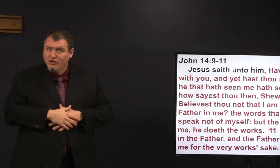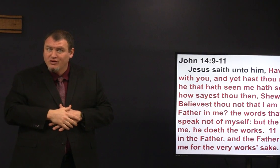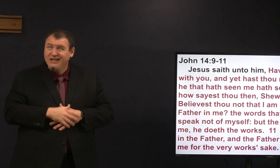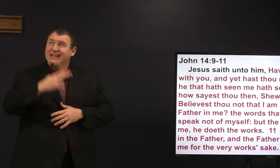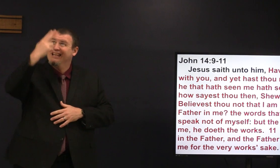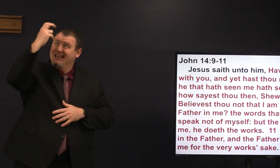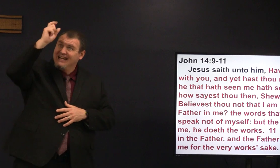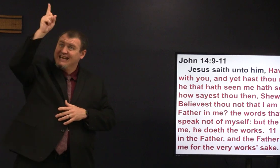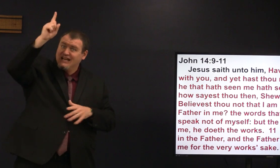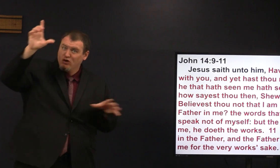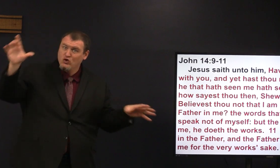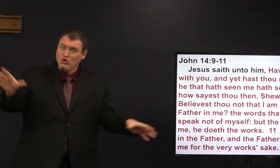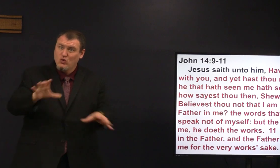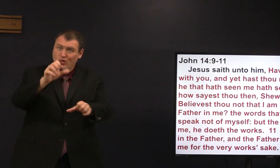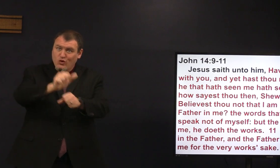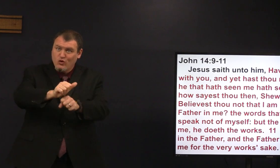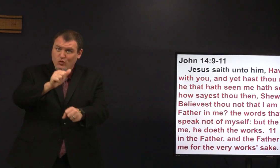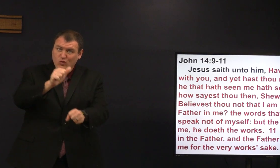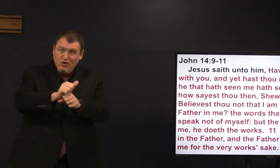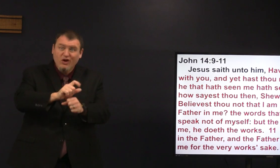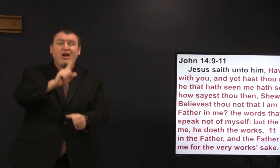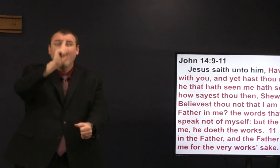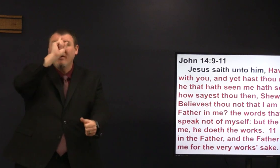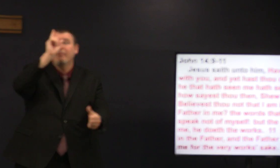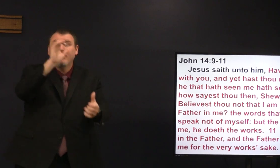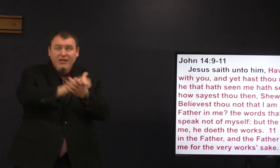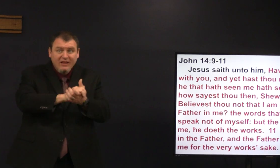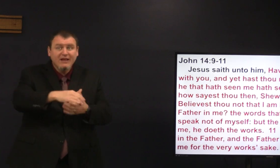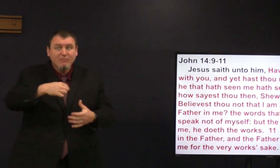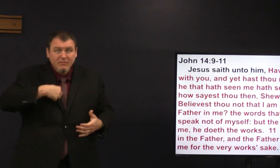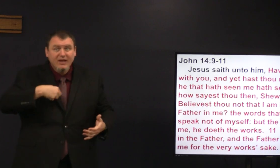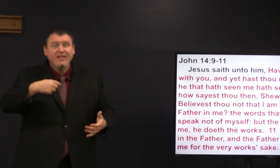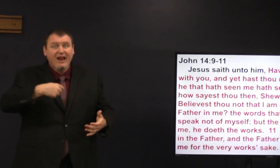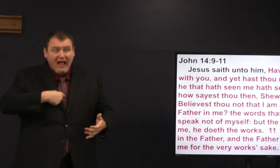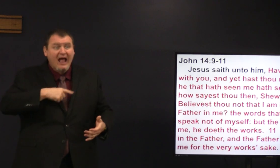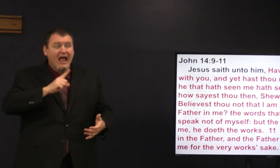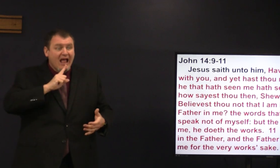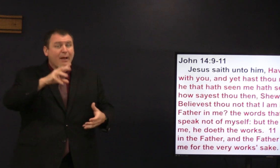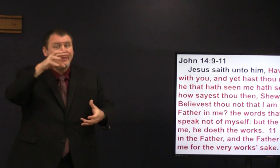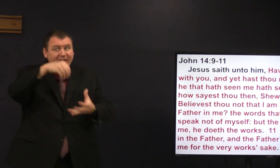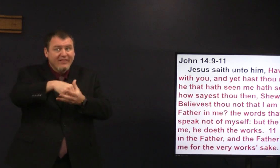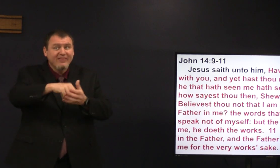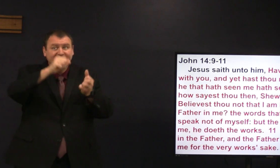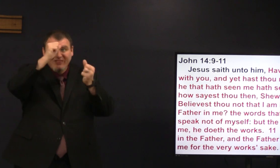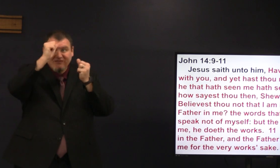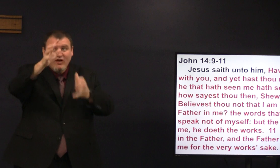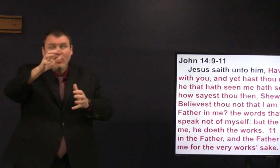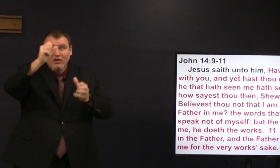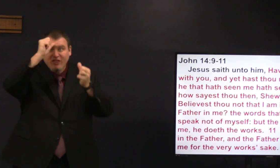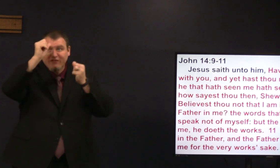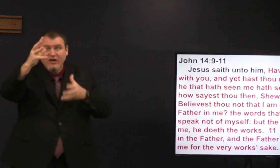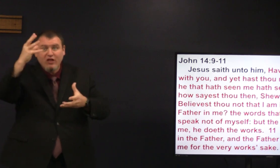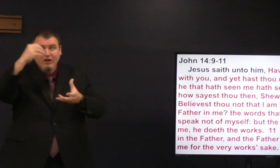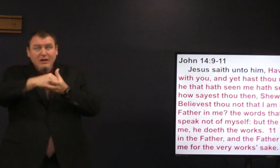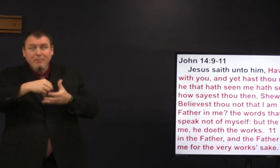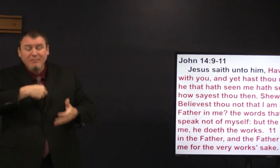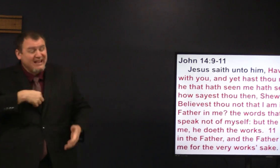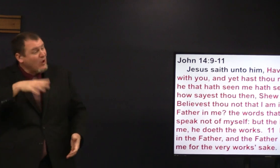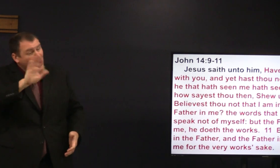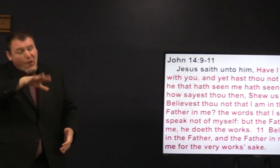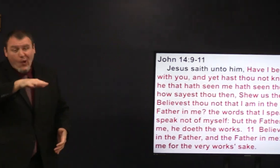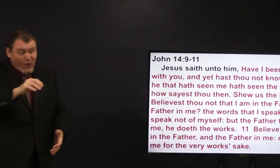but the father that dwelleth in me he doeth The Works believe me that I am in the father